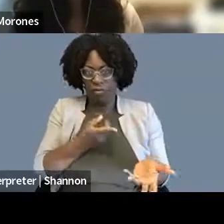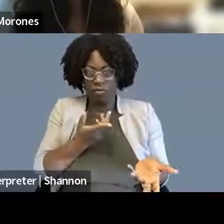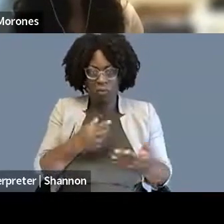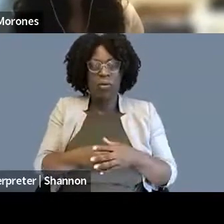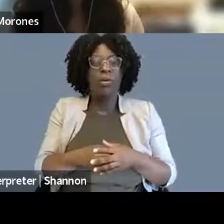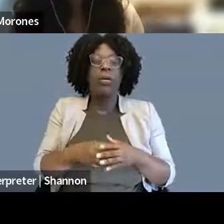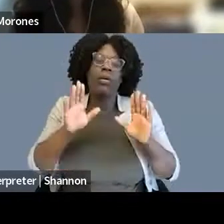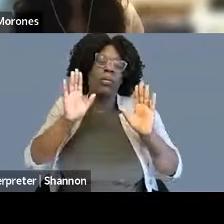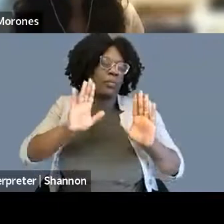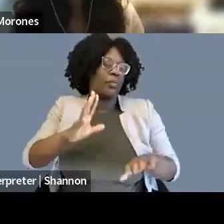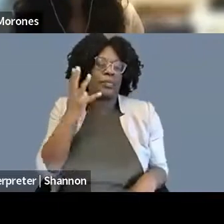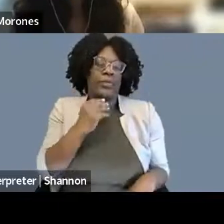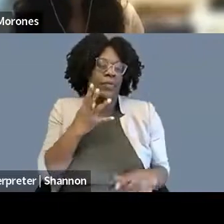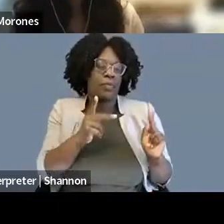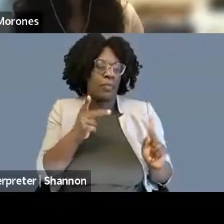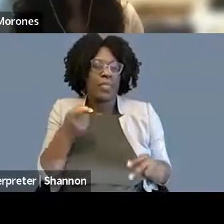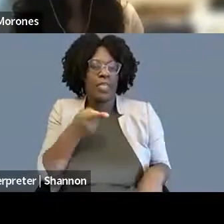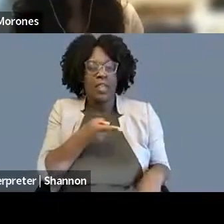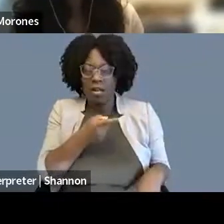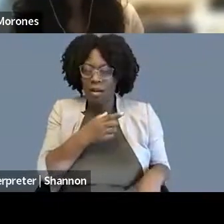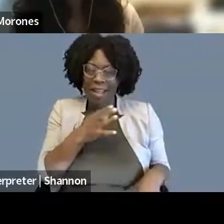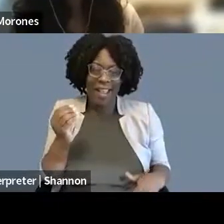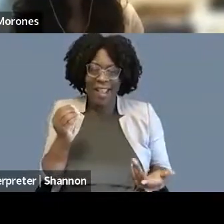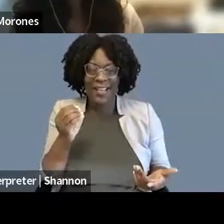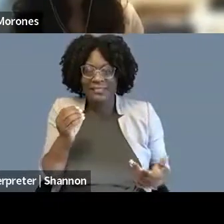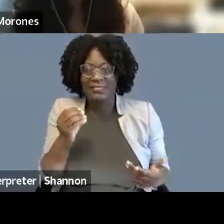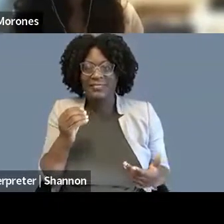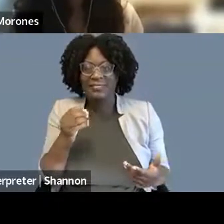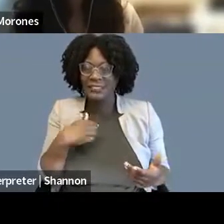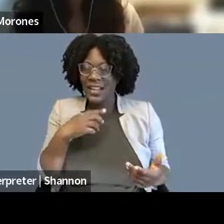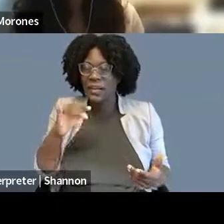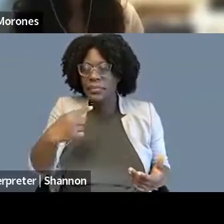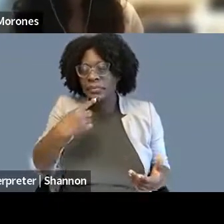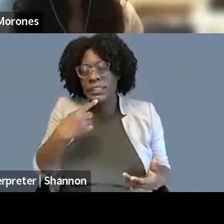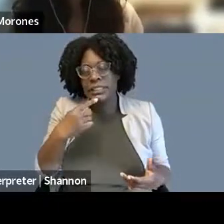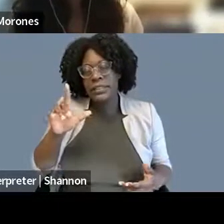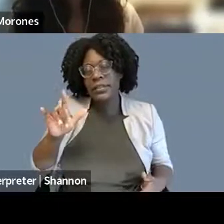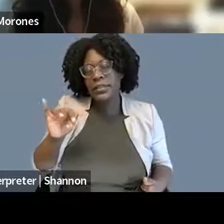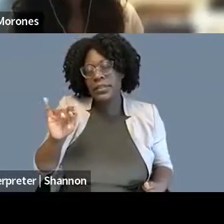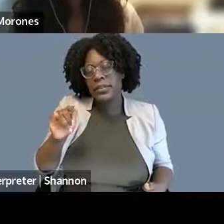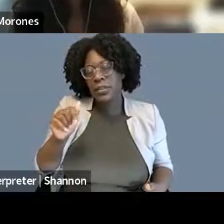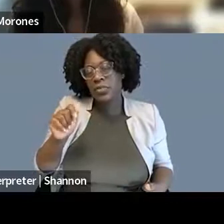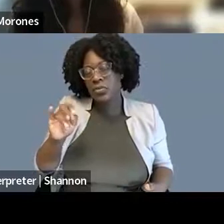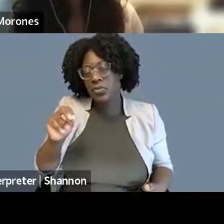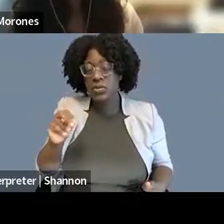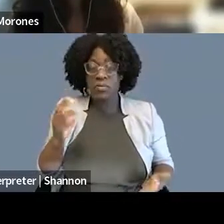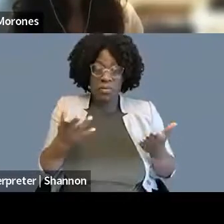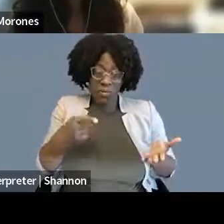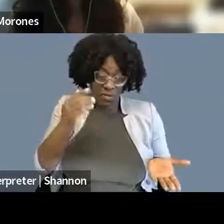is that I really missed the litigation 'cause, you know, many, as probably know, many in-house legal departments at news organizations these days,